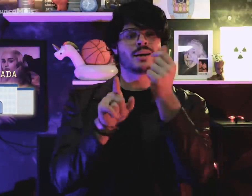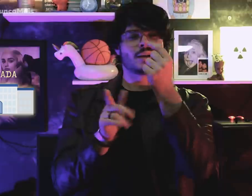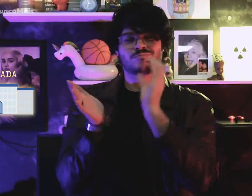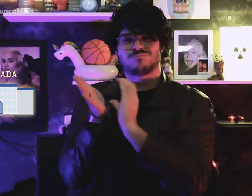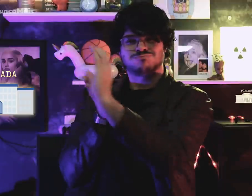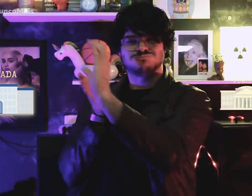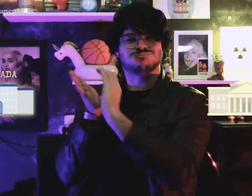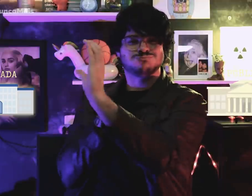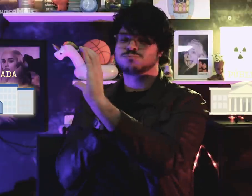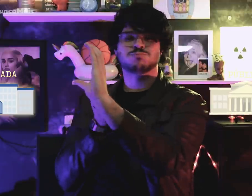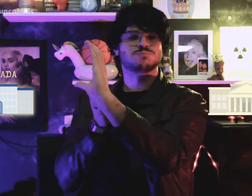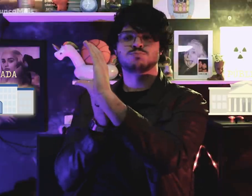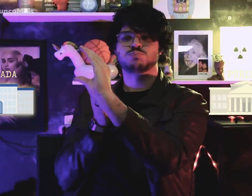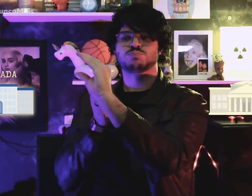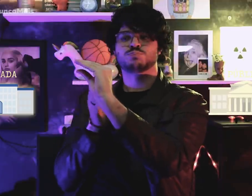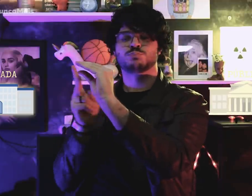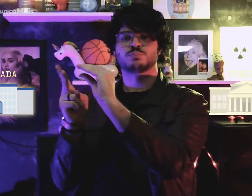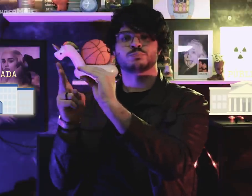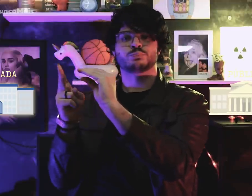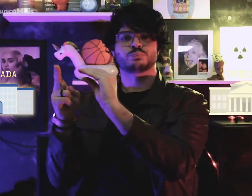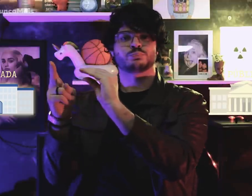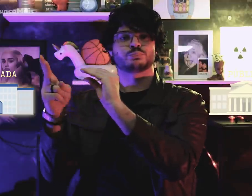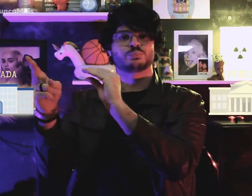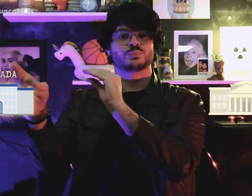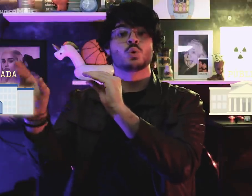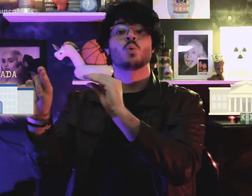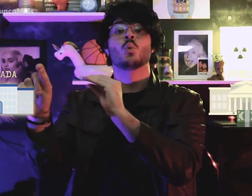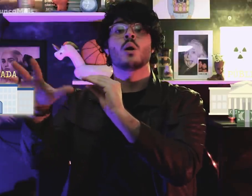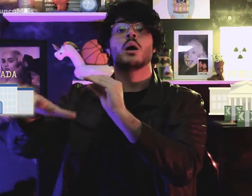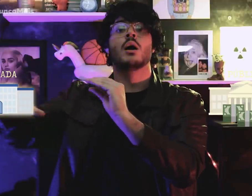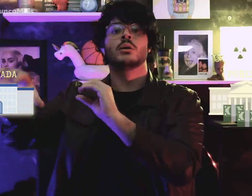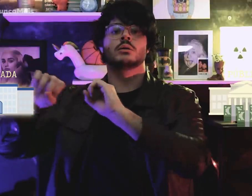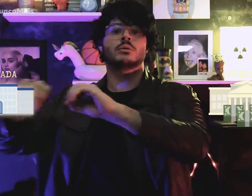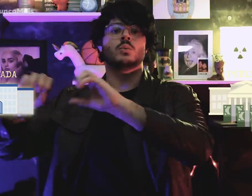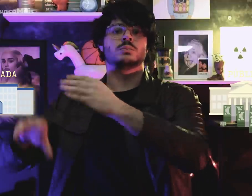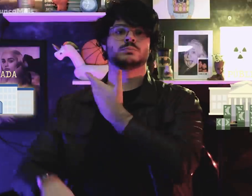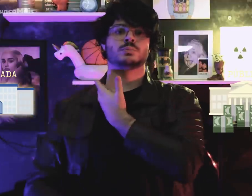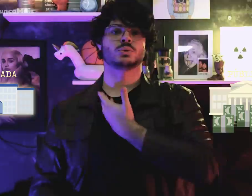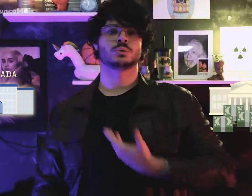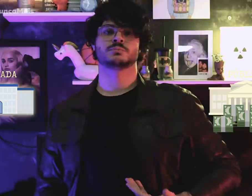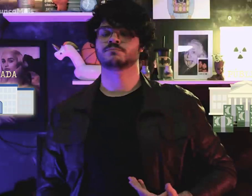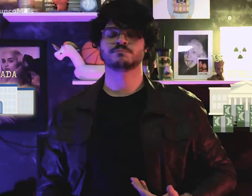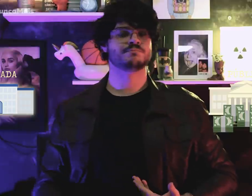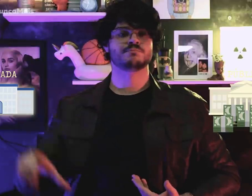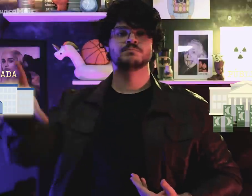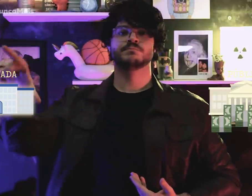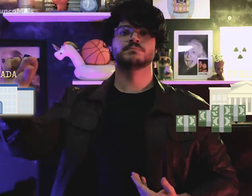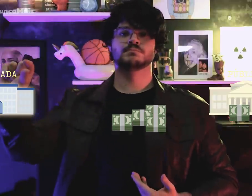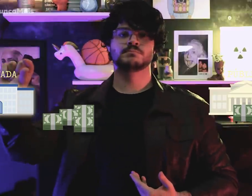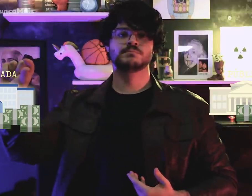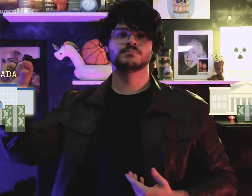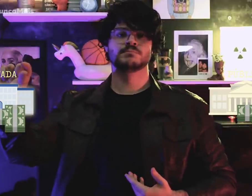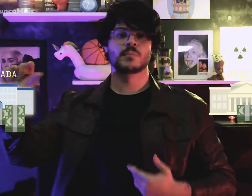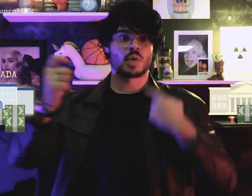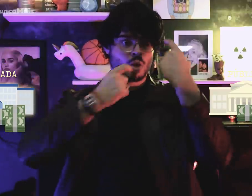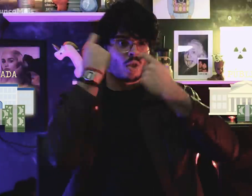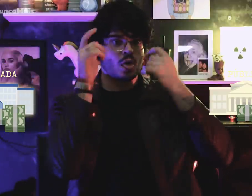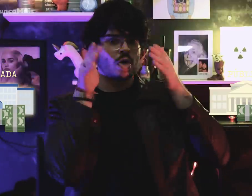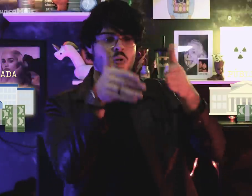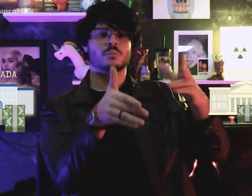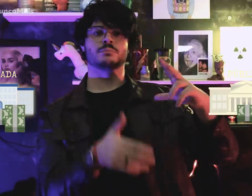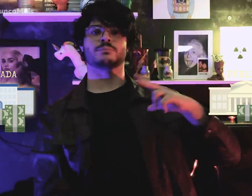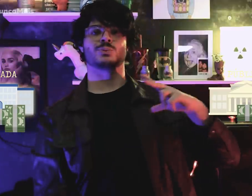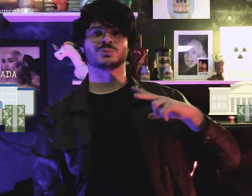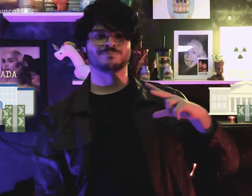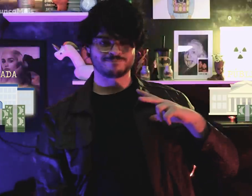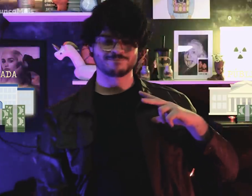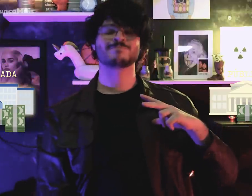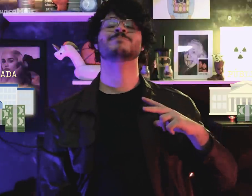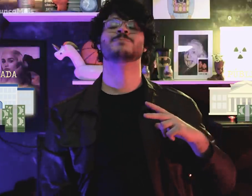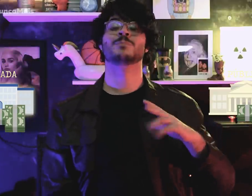reduced investment in public education.